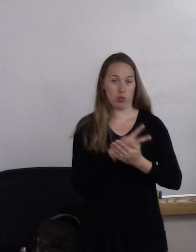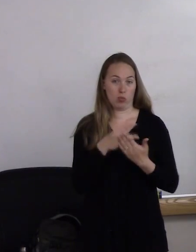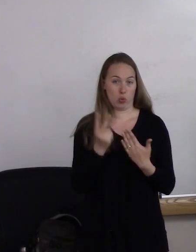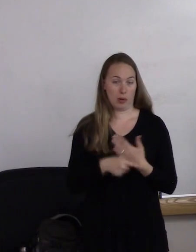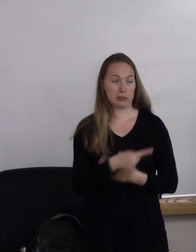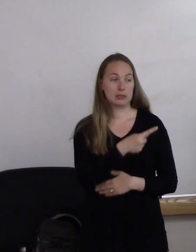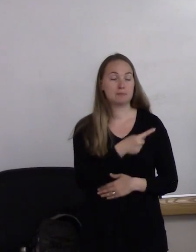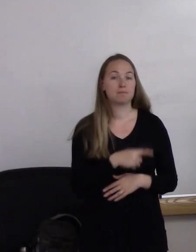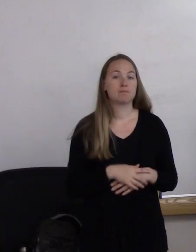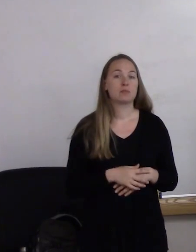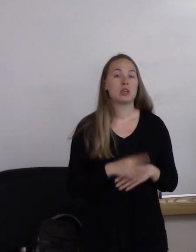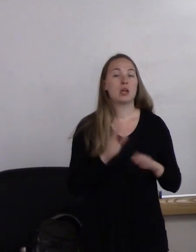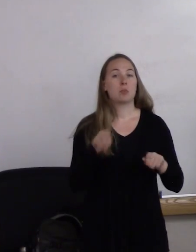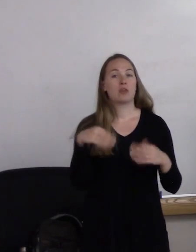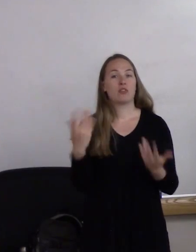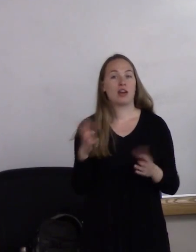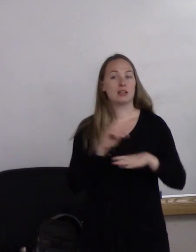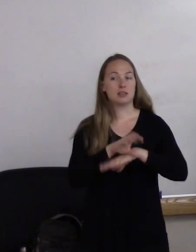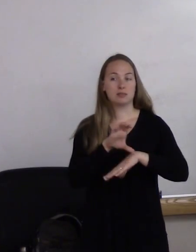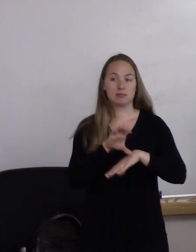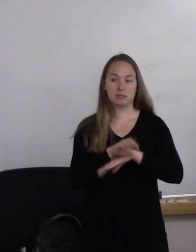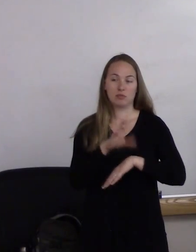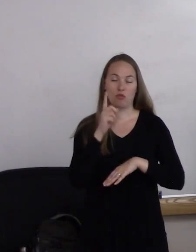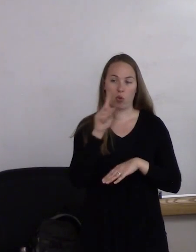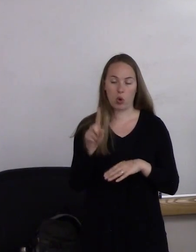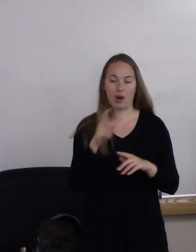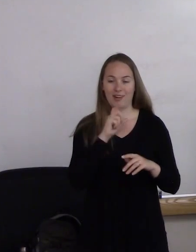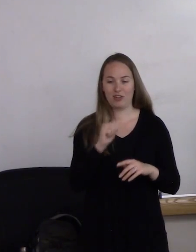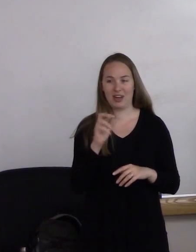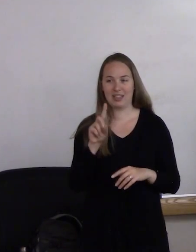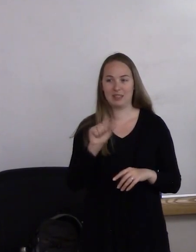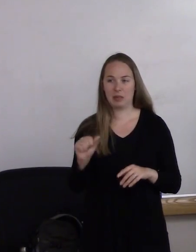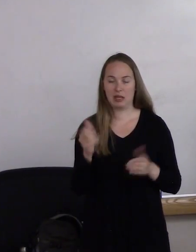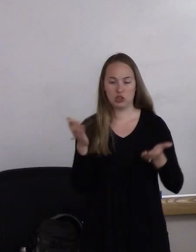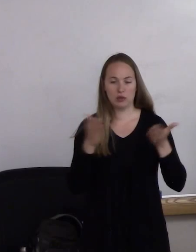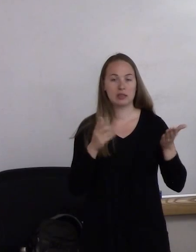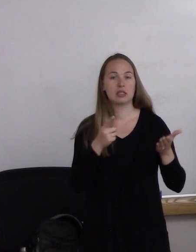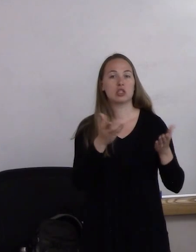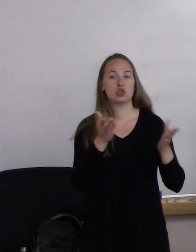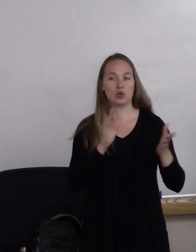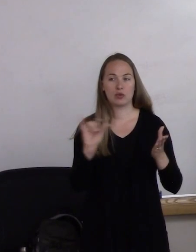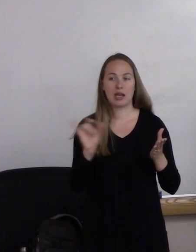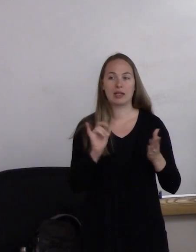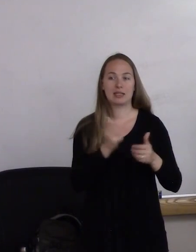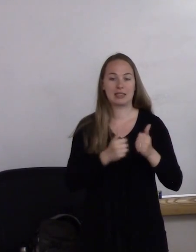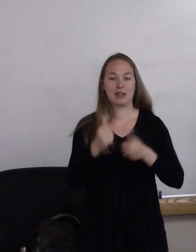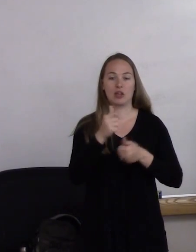Provides consultation on aging and disability services, serves as the executive director of Training to Serve,